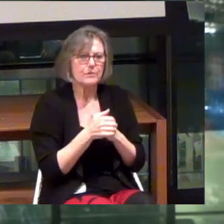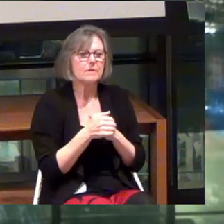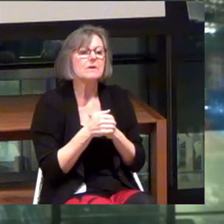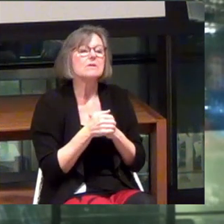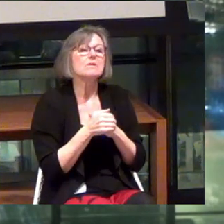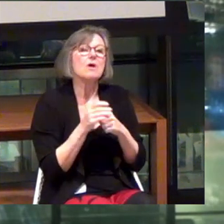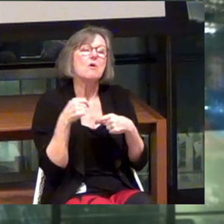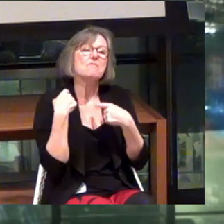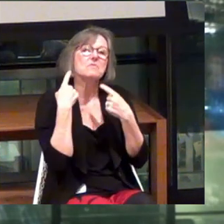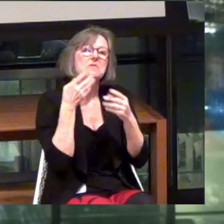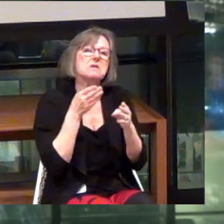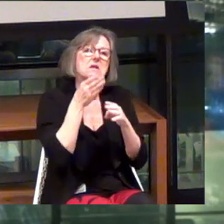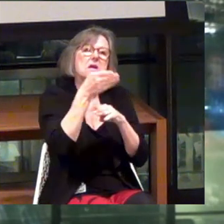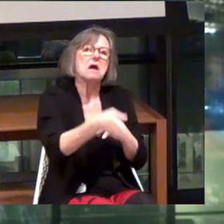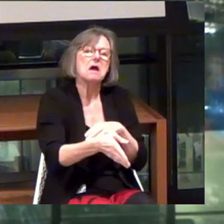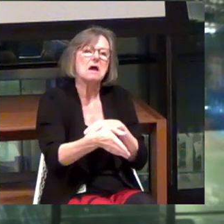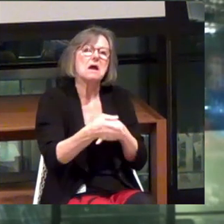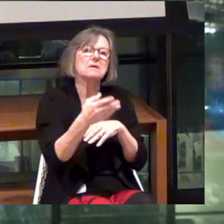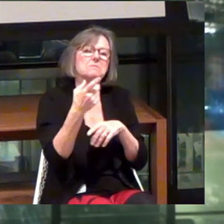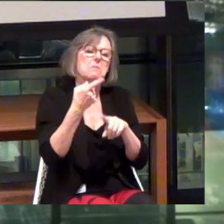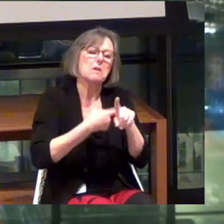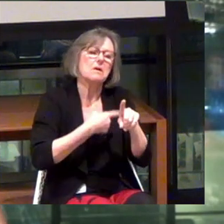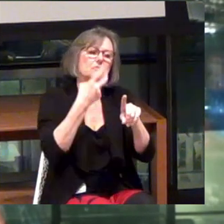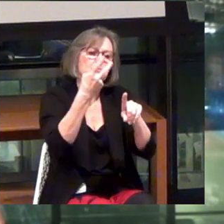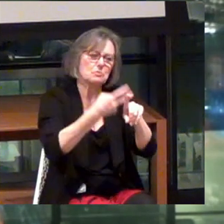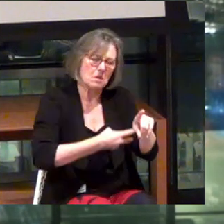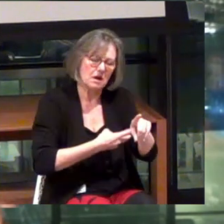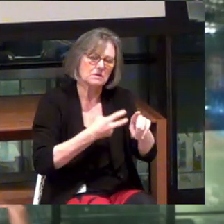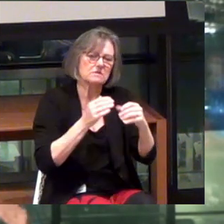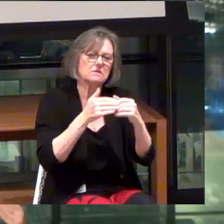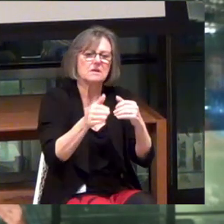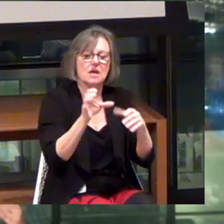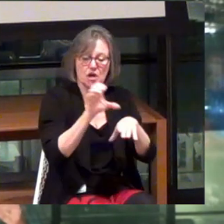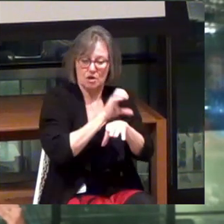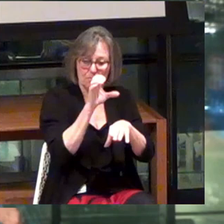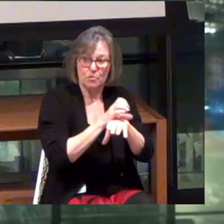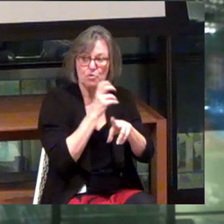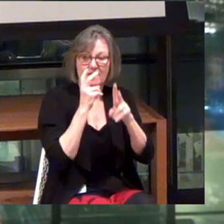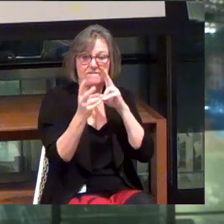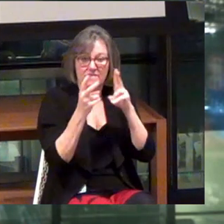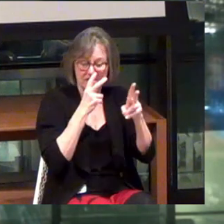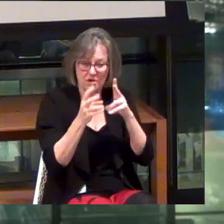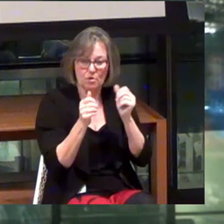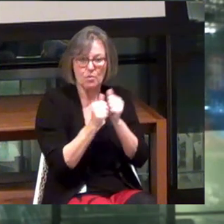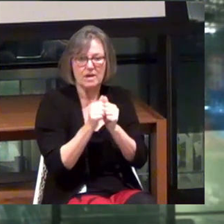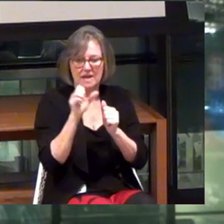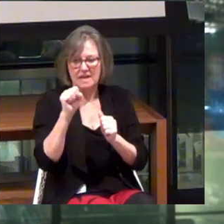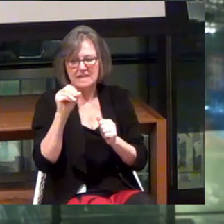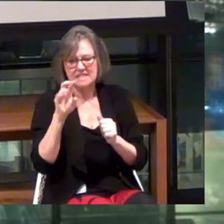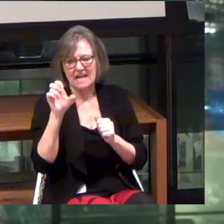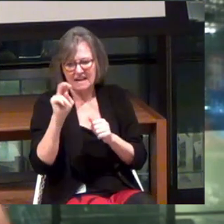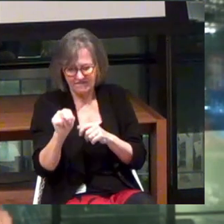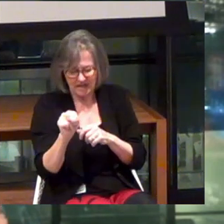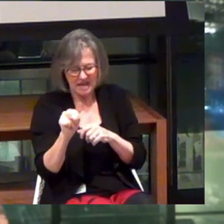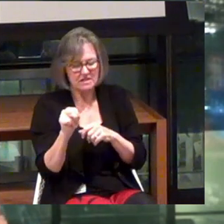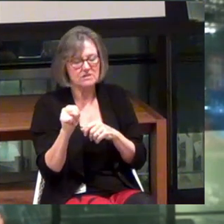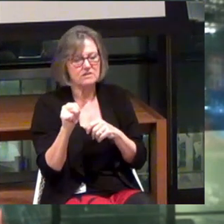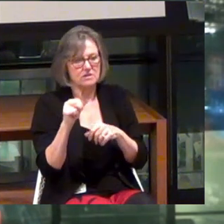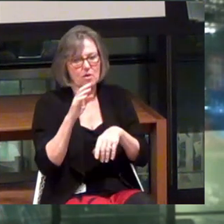Over the next month or two, we're gonna be putting those computer visualizations with some sonification up on our site.